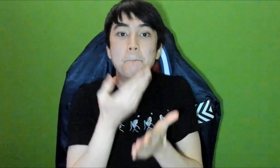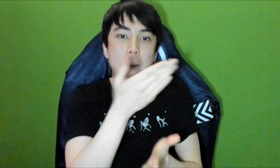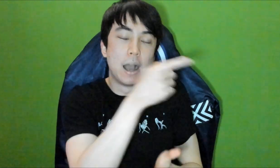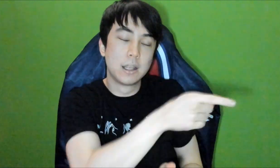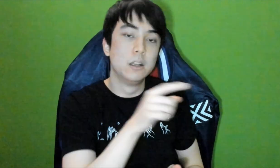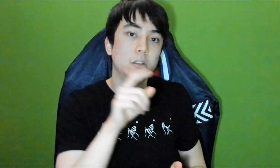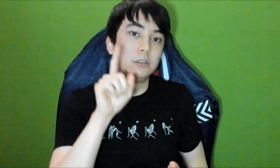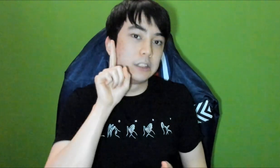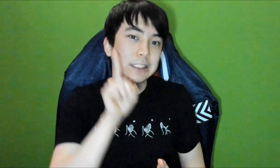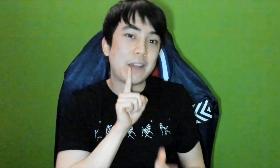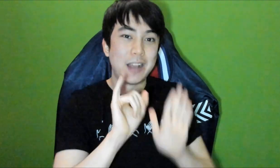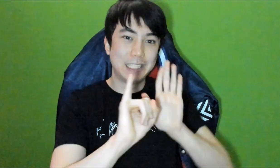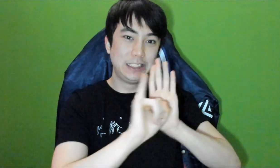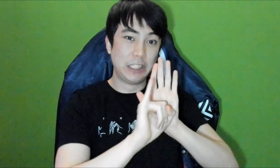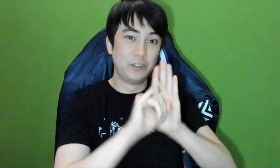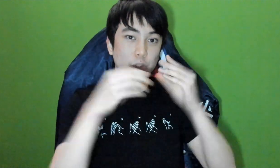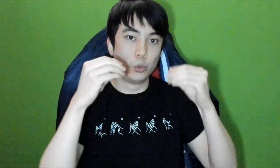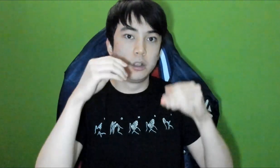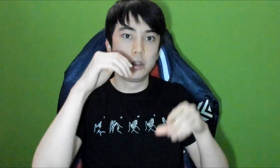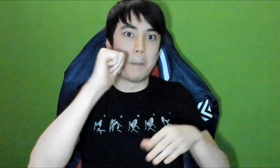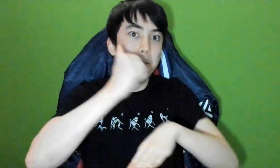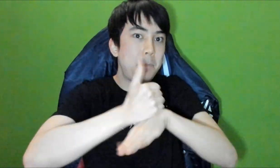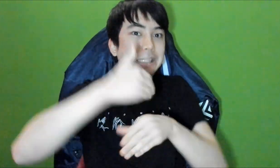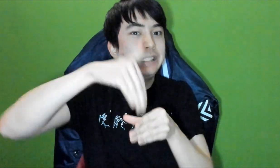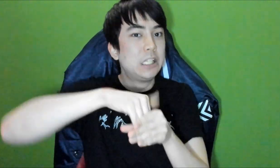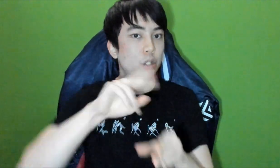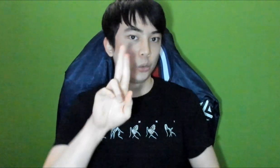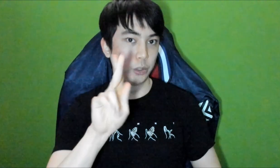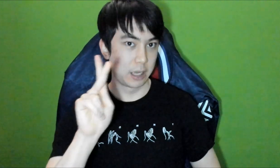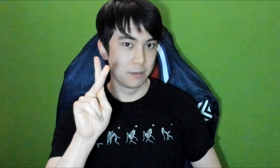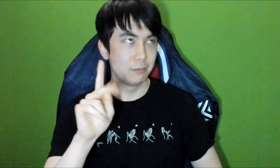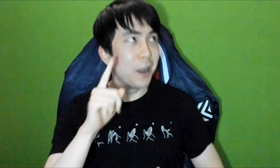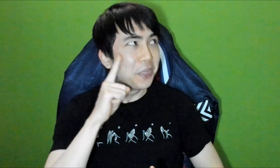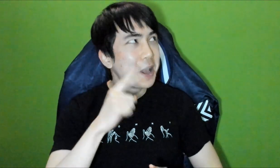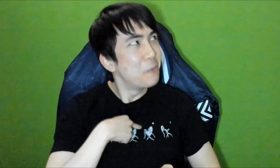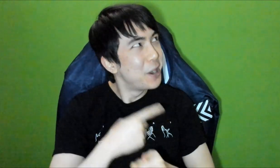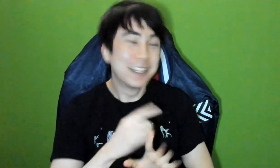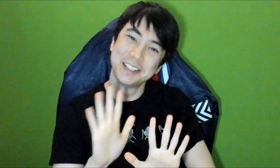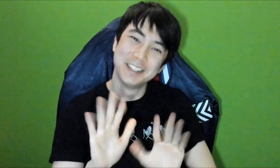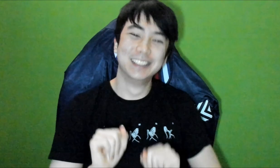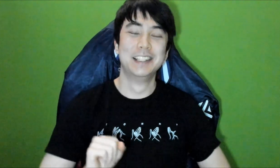You can buy the shirts from Deaf Identity. That store based in UK... I think I'm right